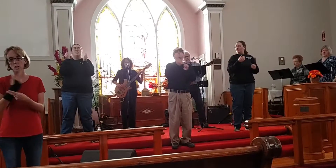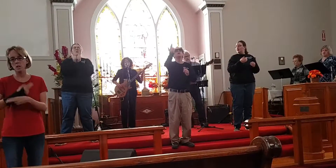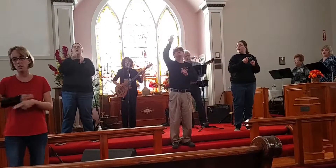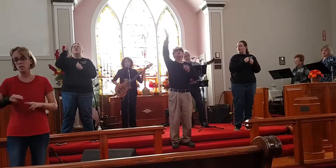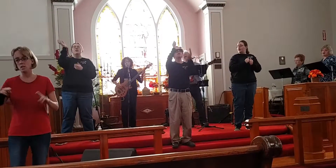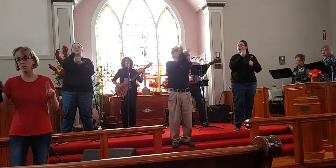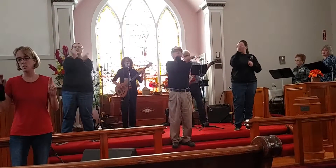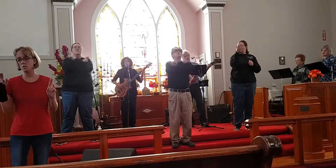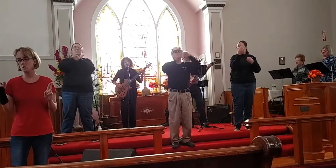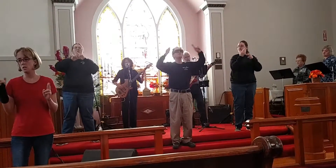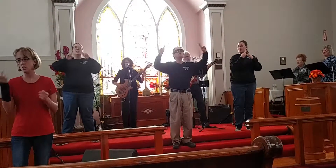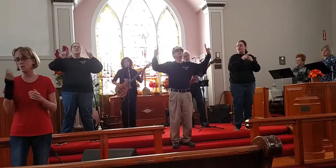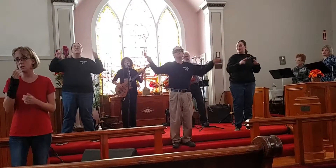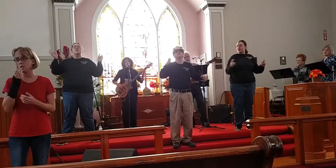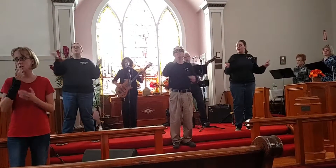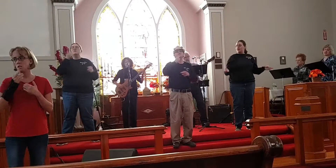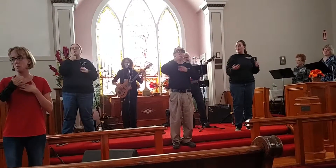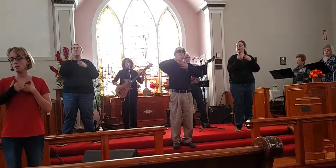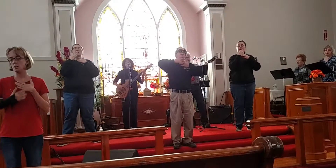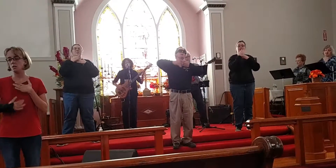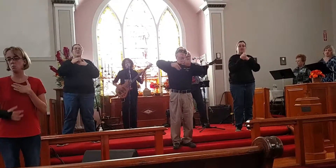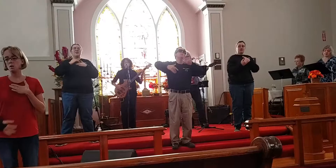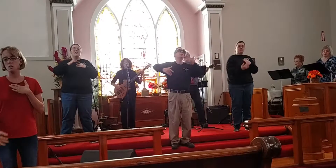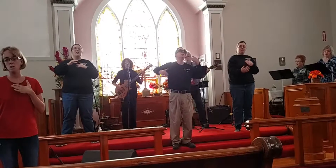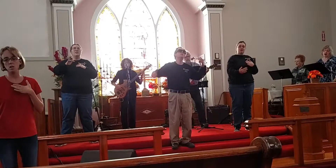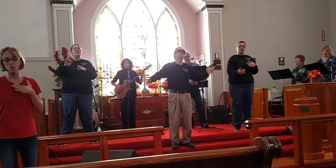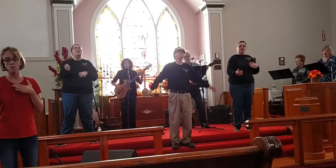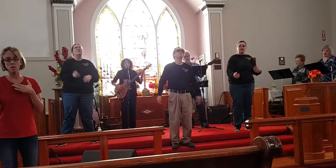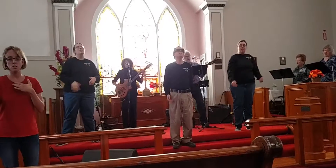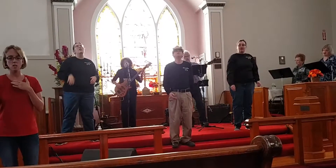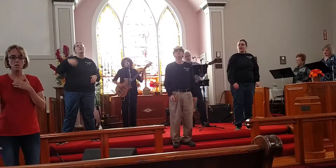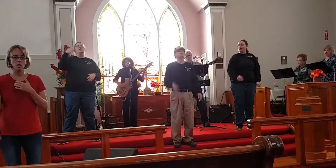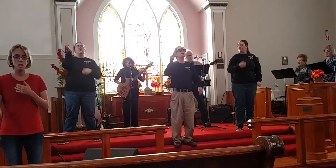With His redeeming blood